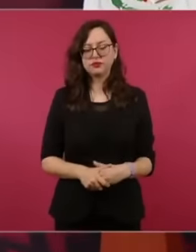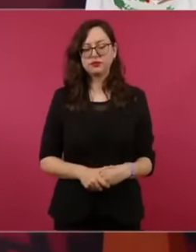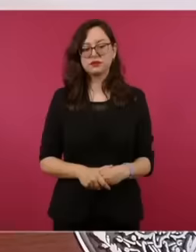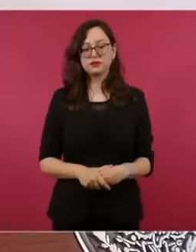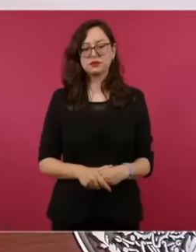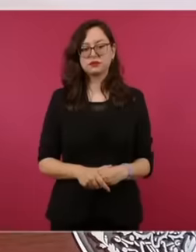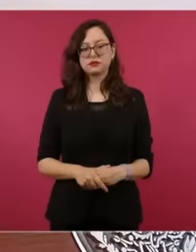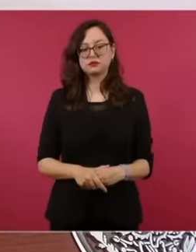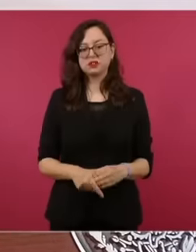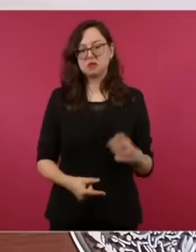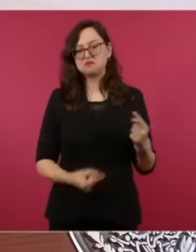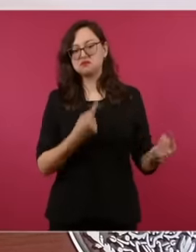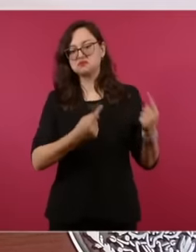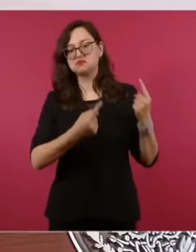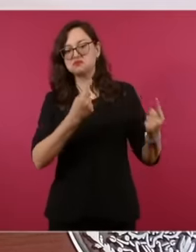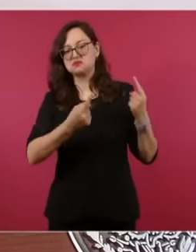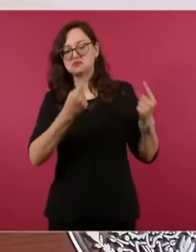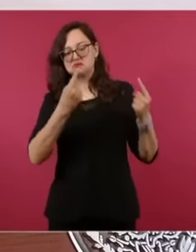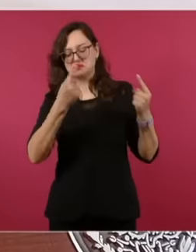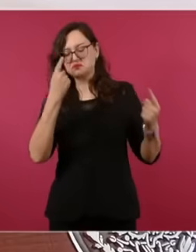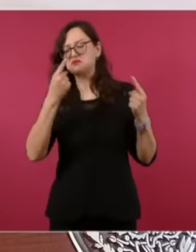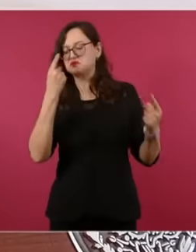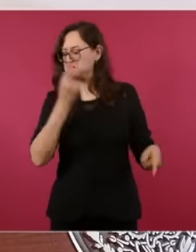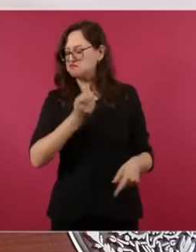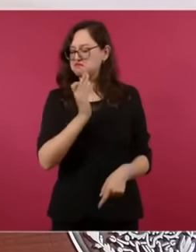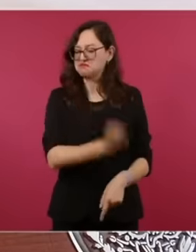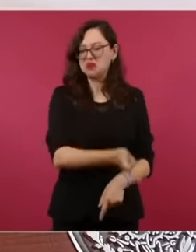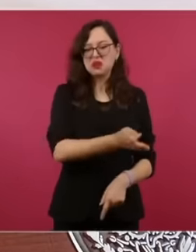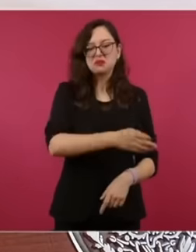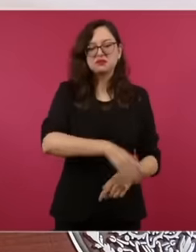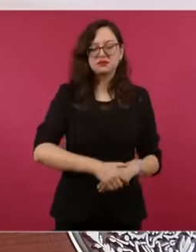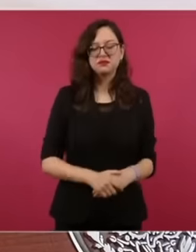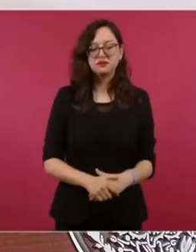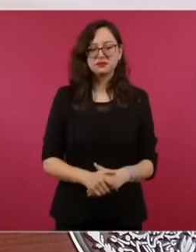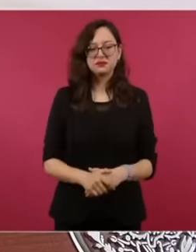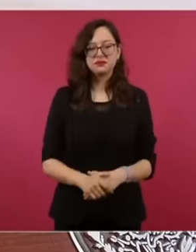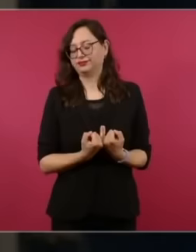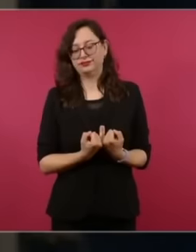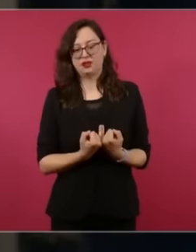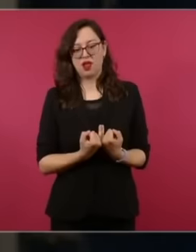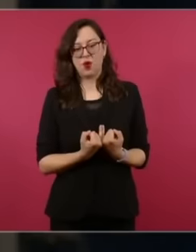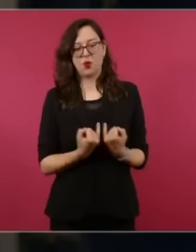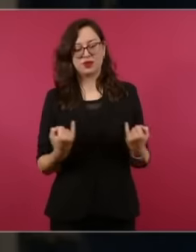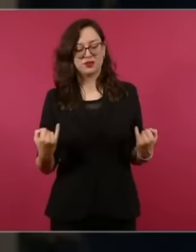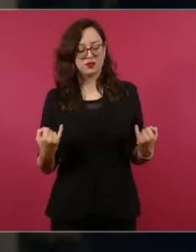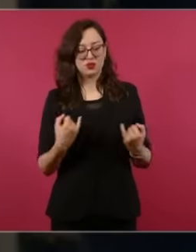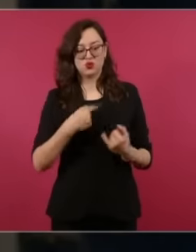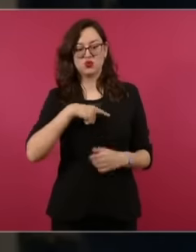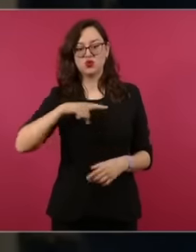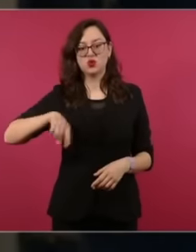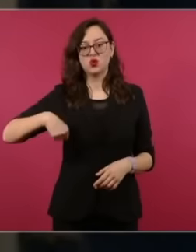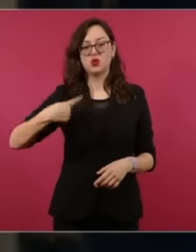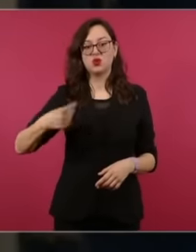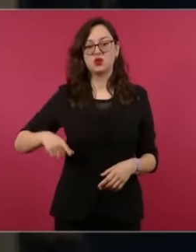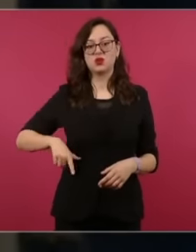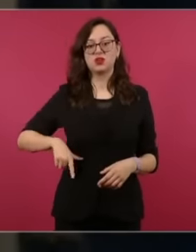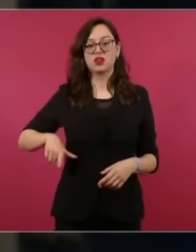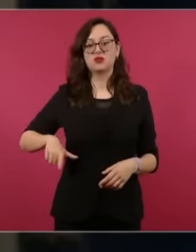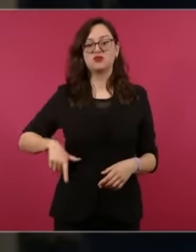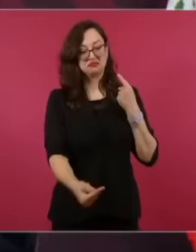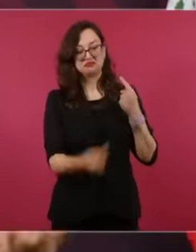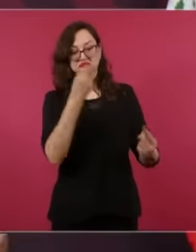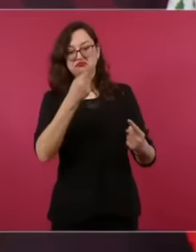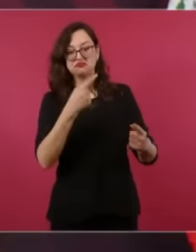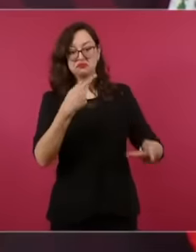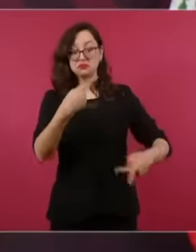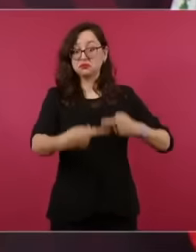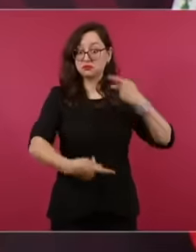humiliation. Then the president is questioned, the president also